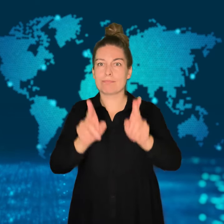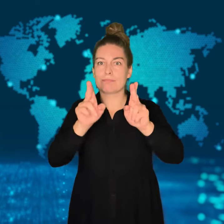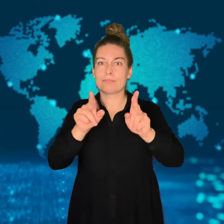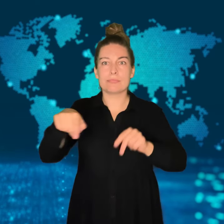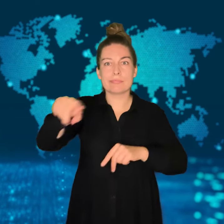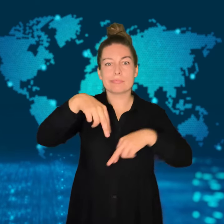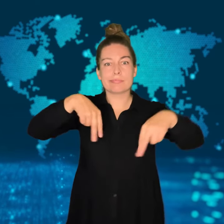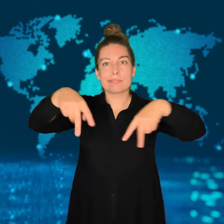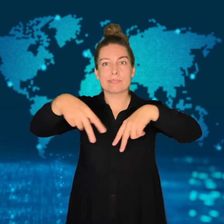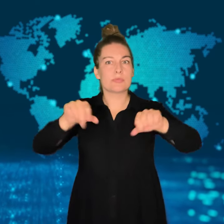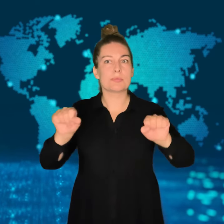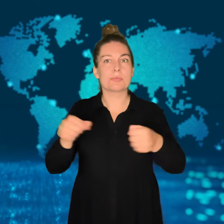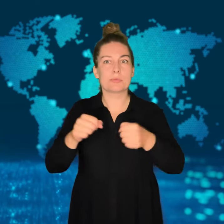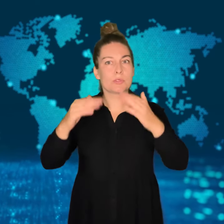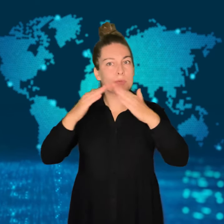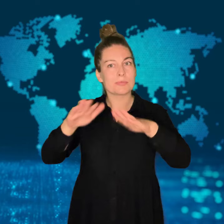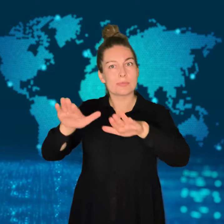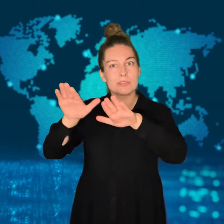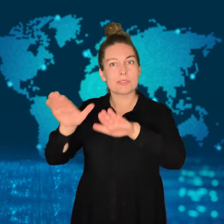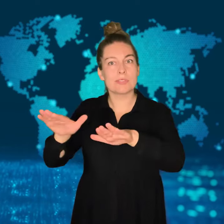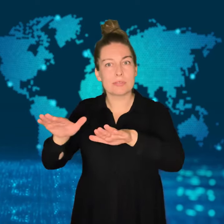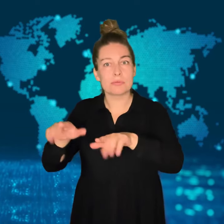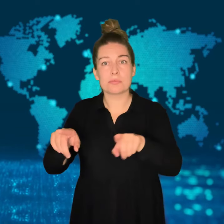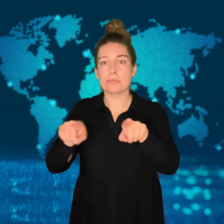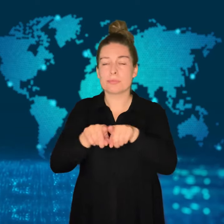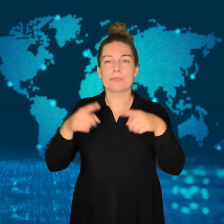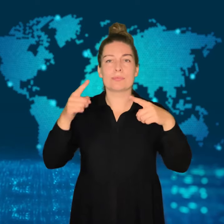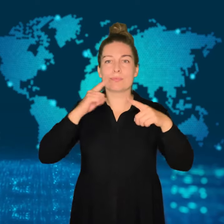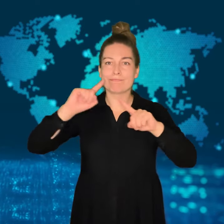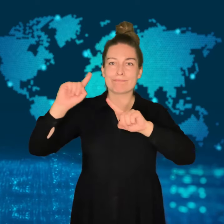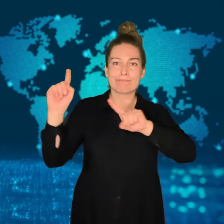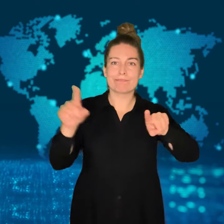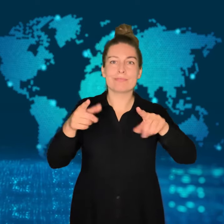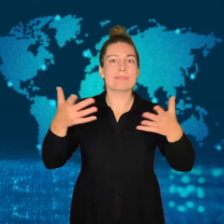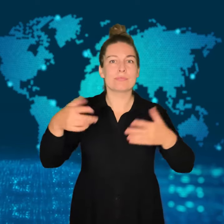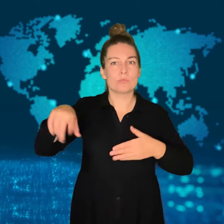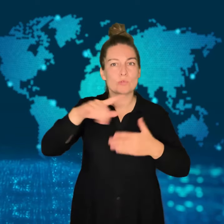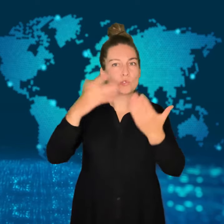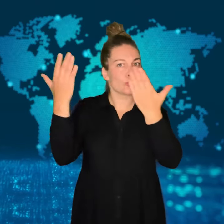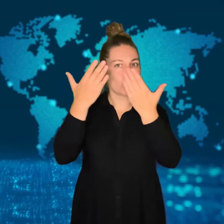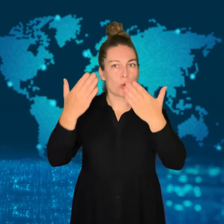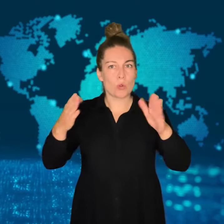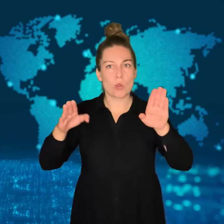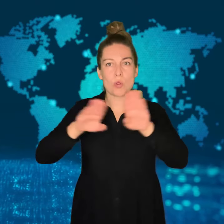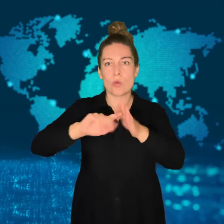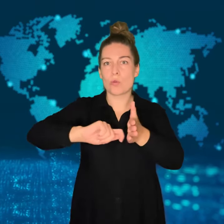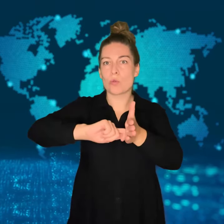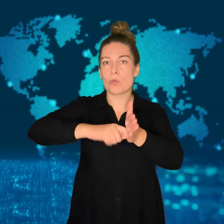and shops were ordered to close.